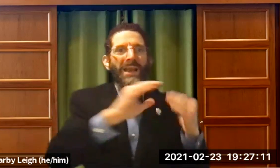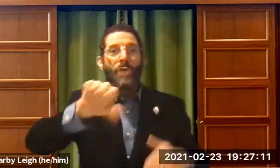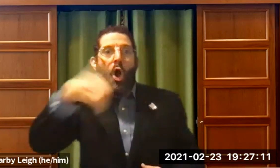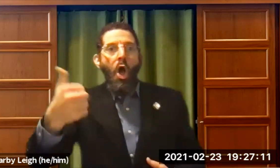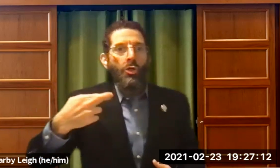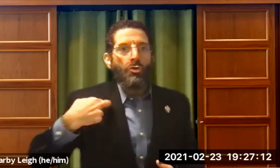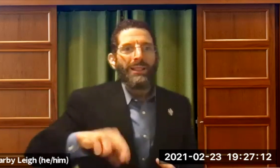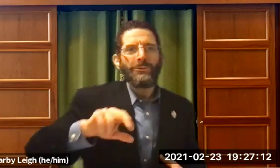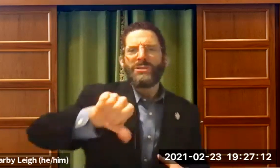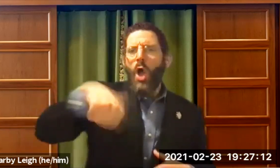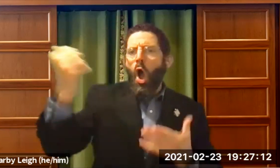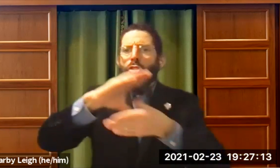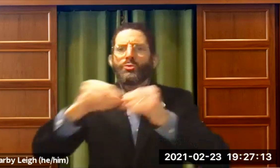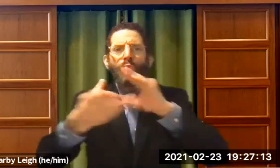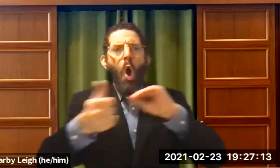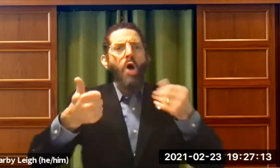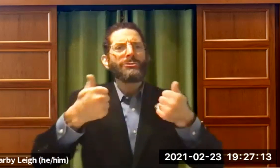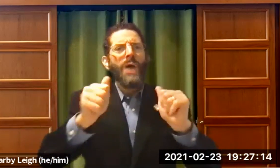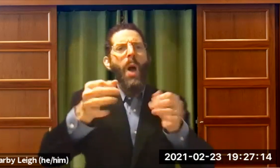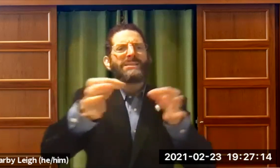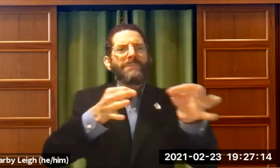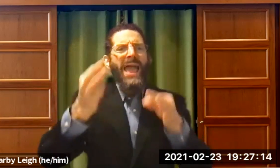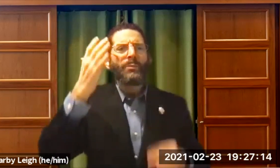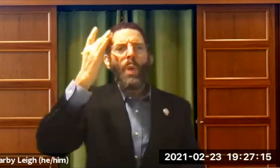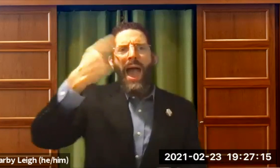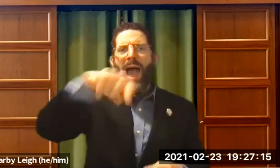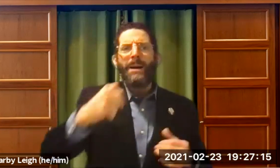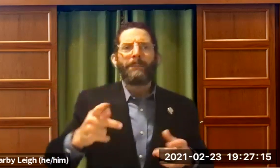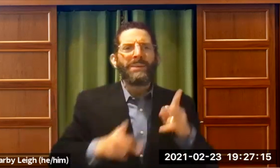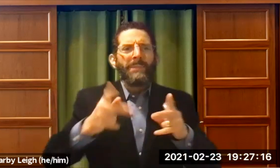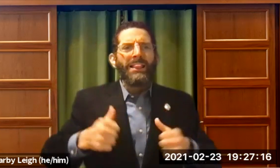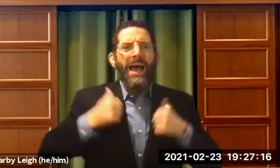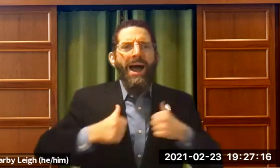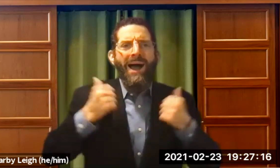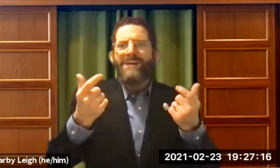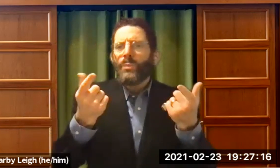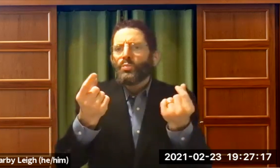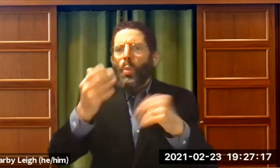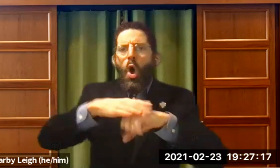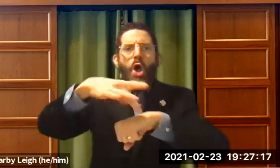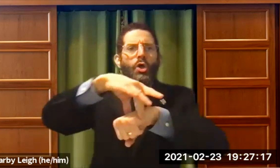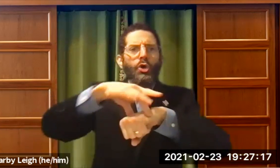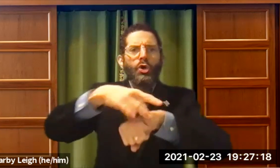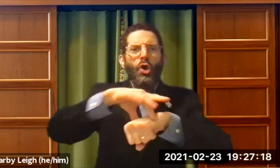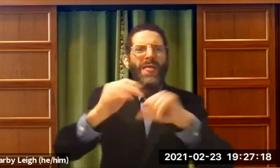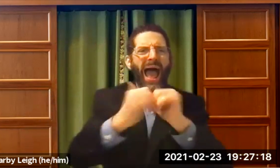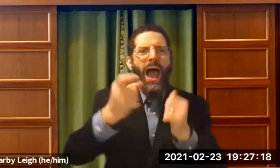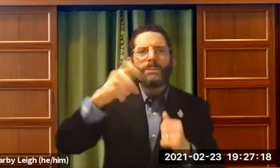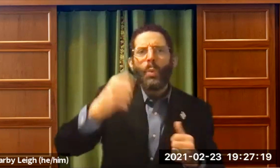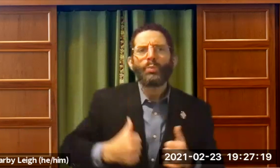about other communities and other religions and other stories. And I wanted to see how other people lived.